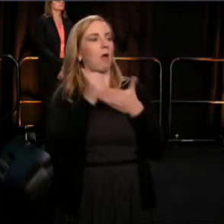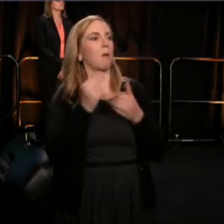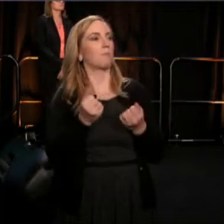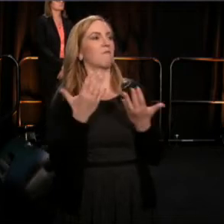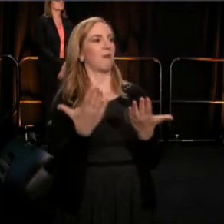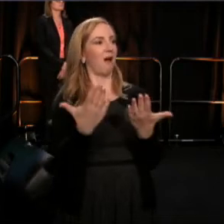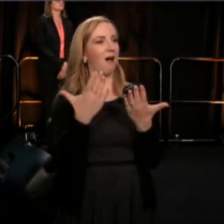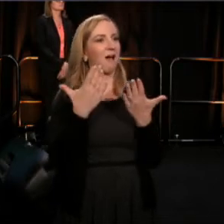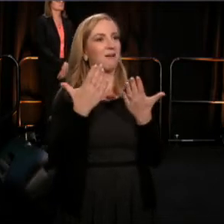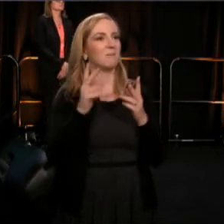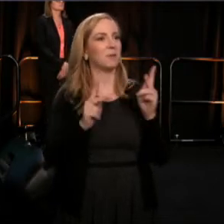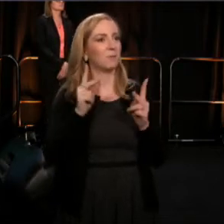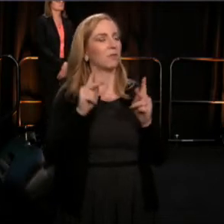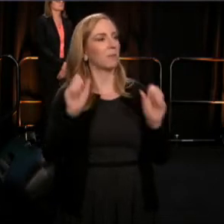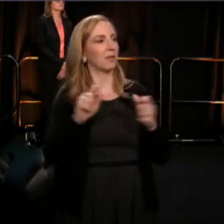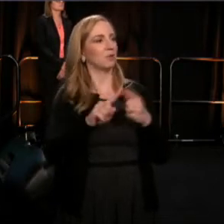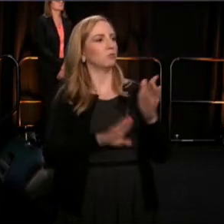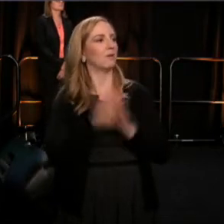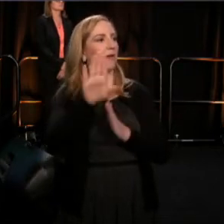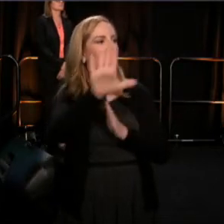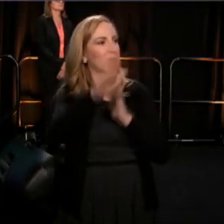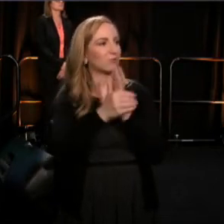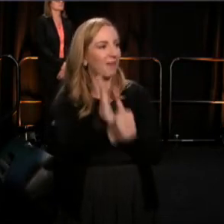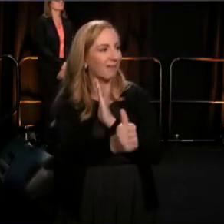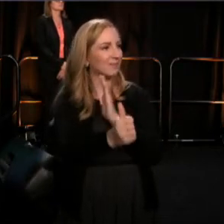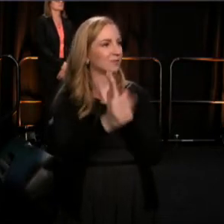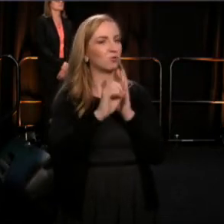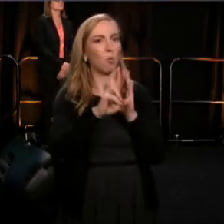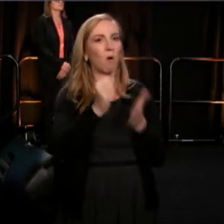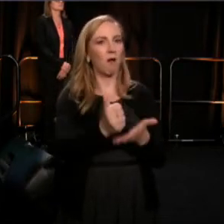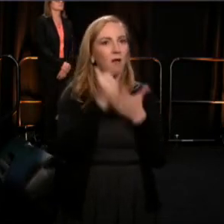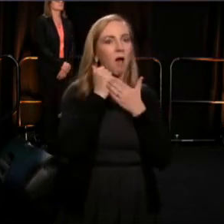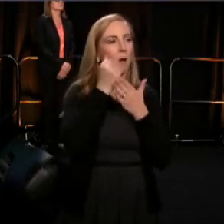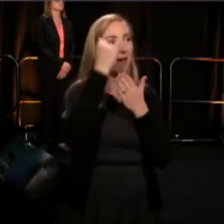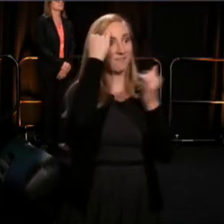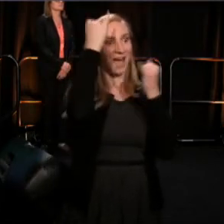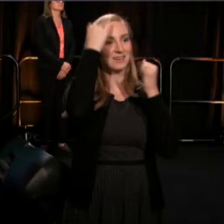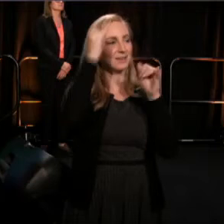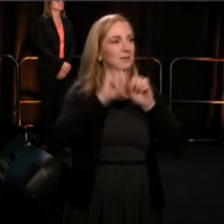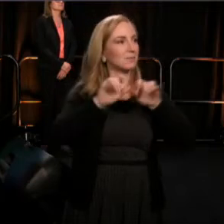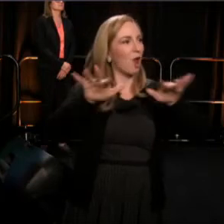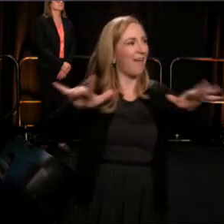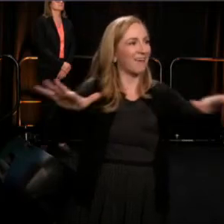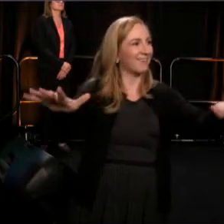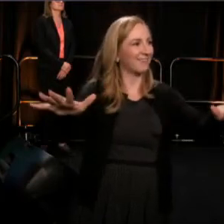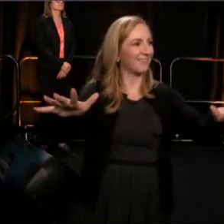and broadcast and disseminate ideas crucial to its growth.